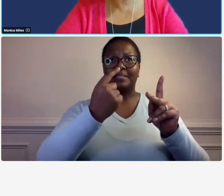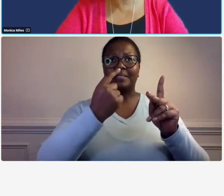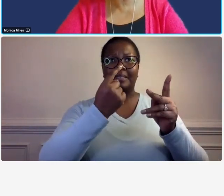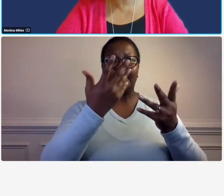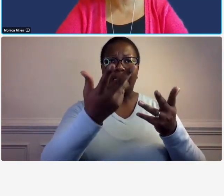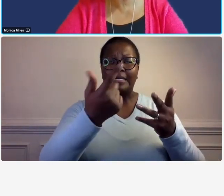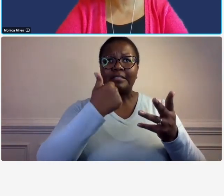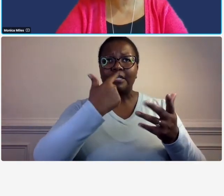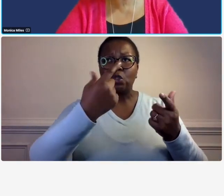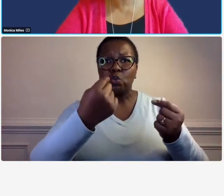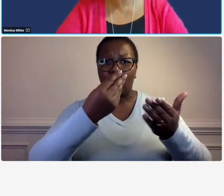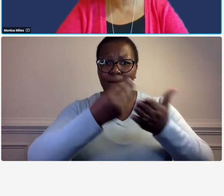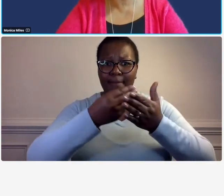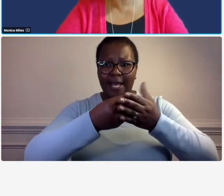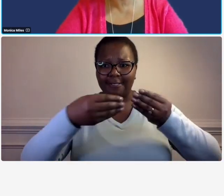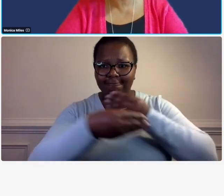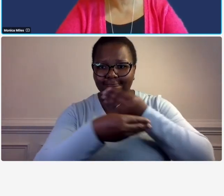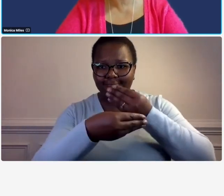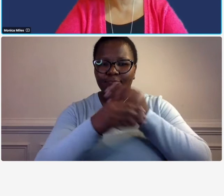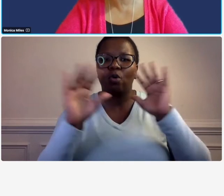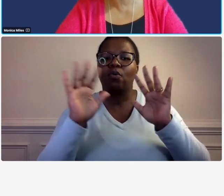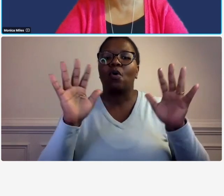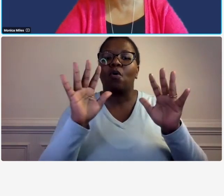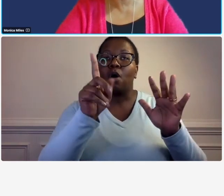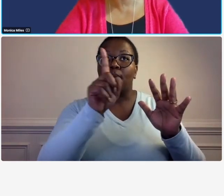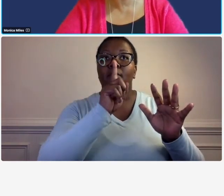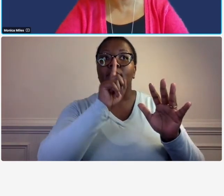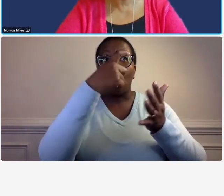the cost was legitimate everybody agrees it was a legitimate cost but the fact that you didn't